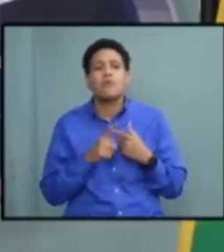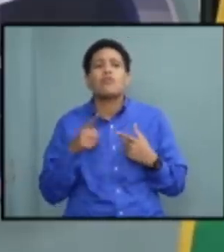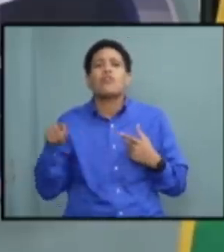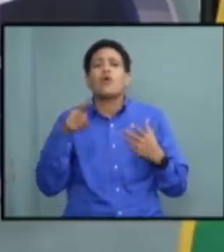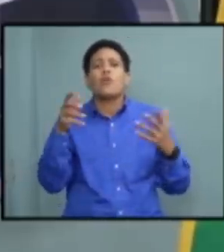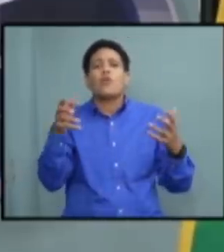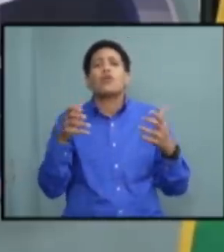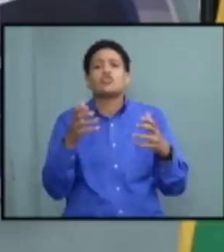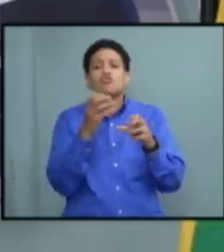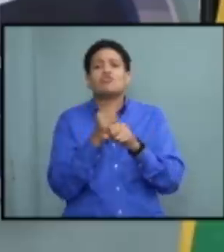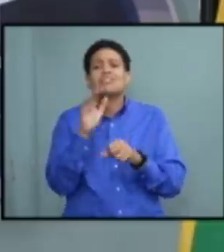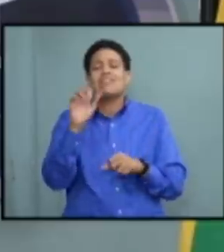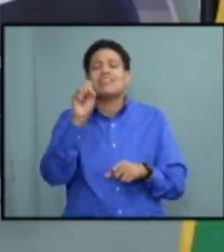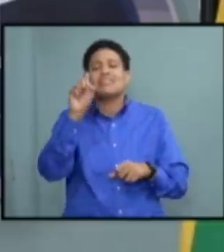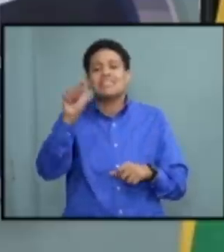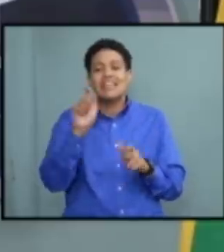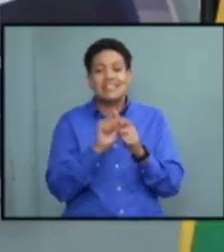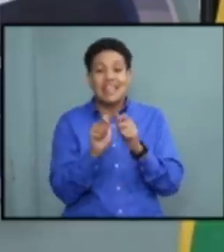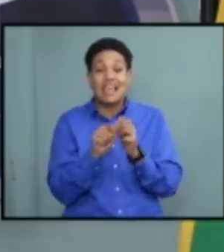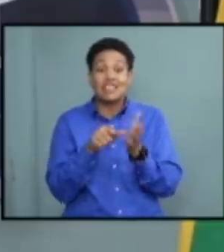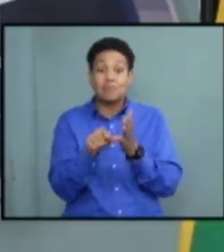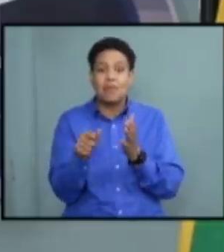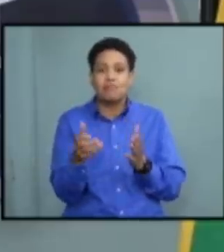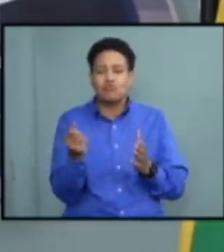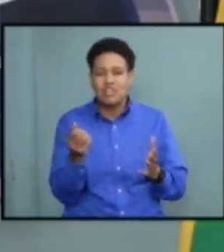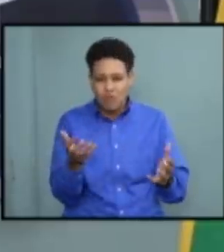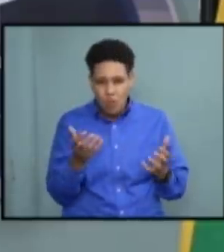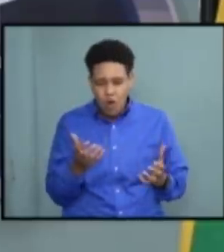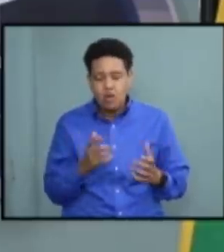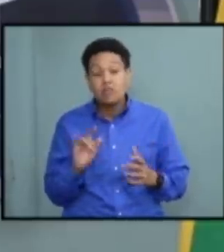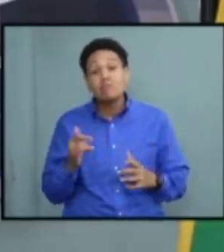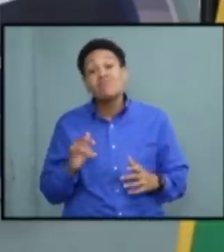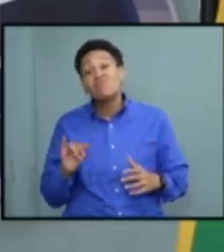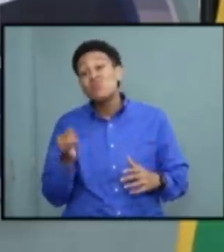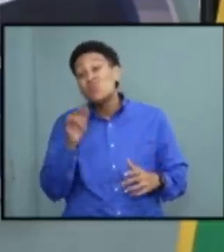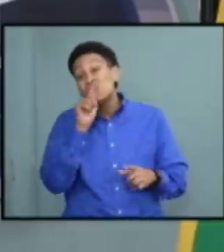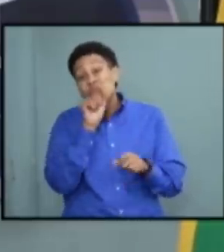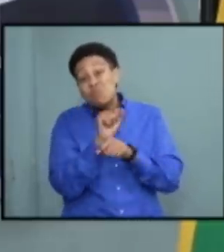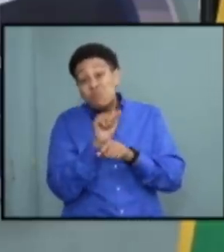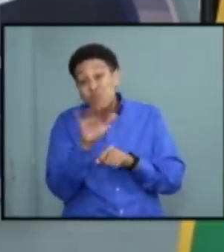on other payloads through its over nineteen Relief Fund